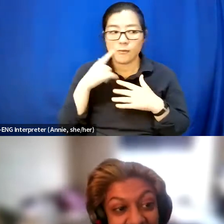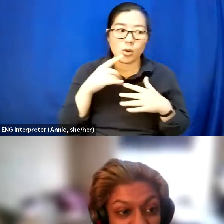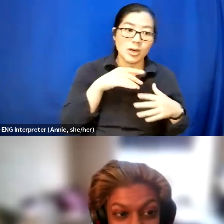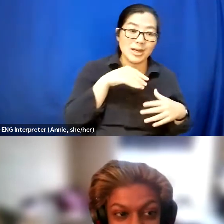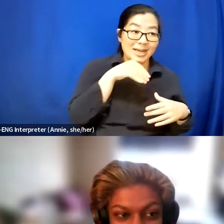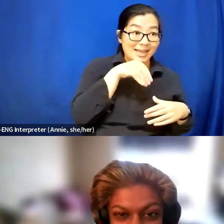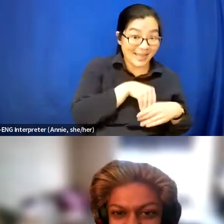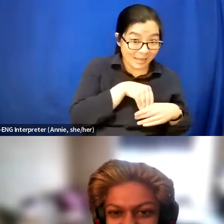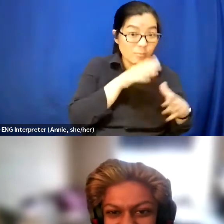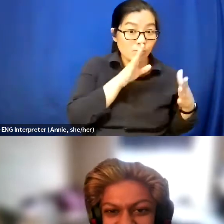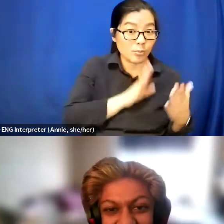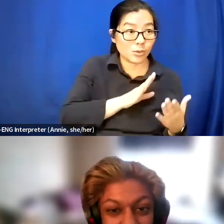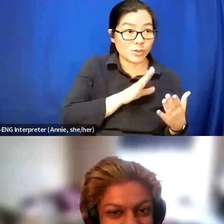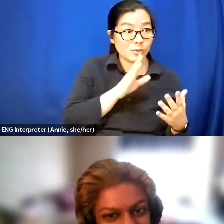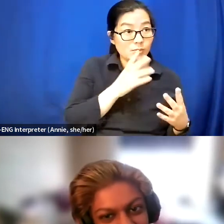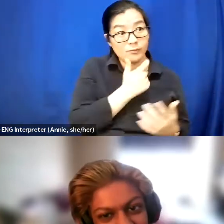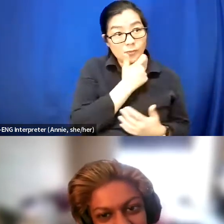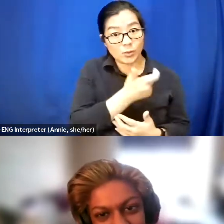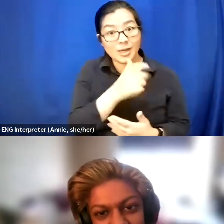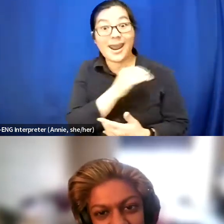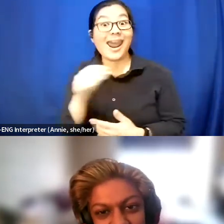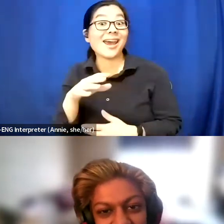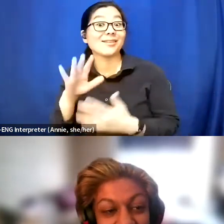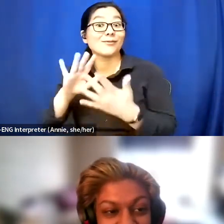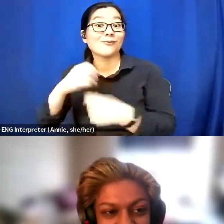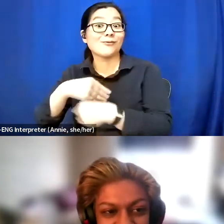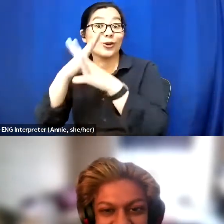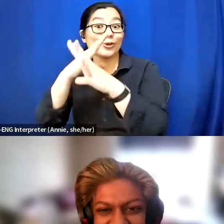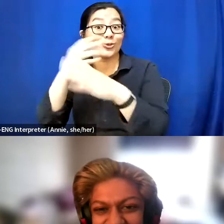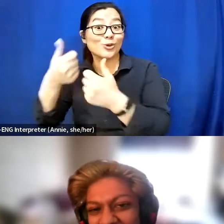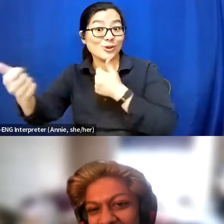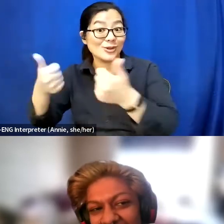and virtually which is so exciting for access reasons.